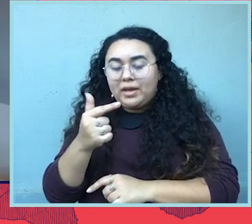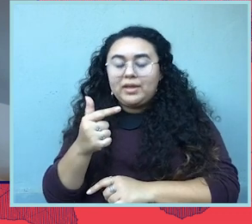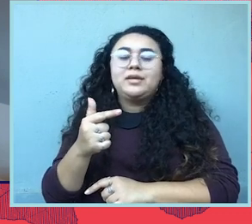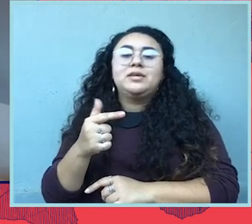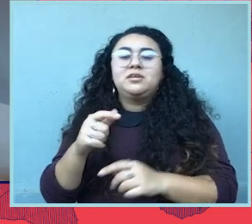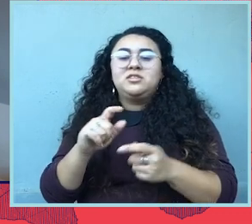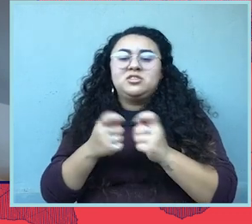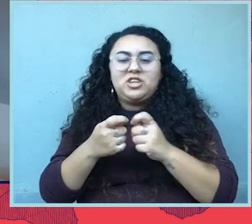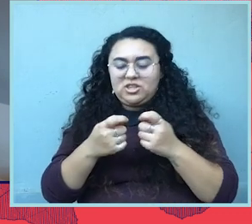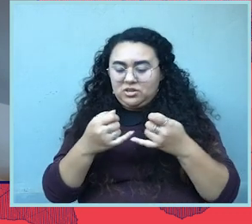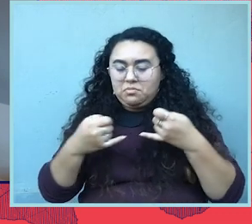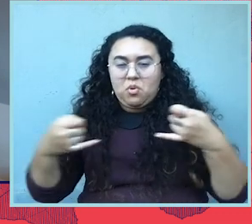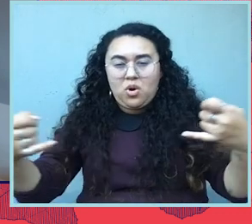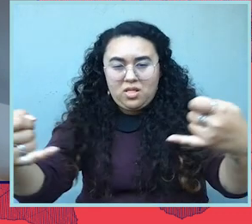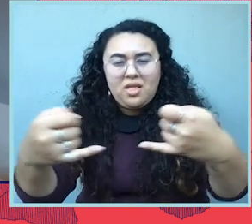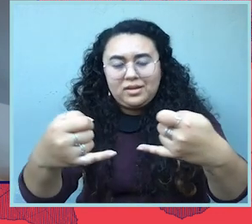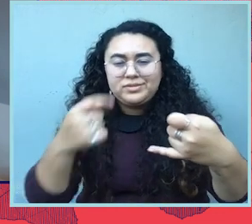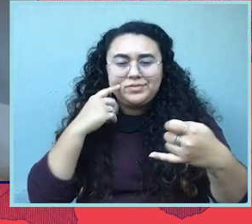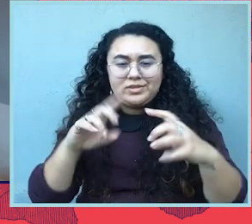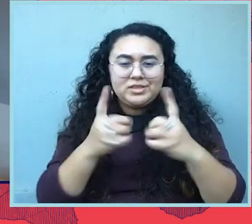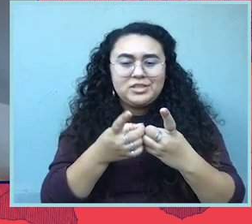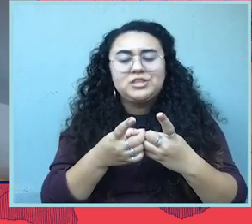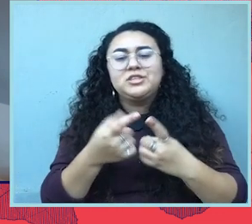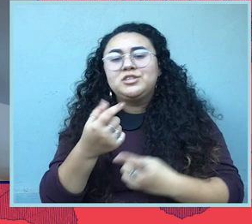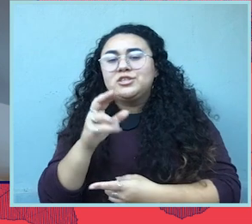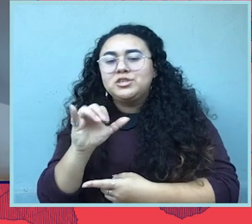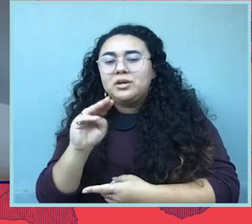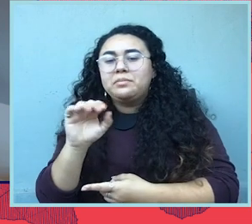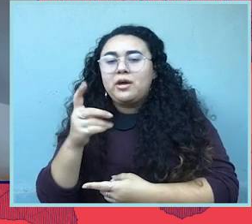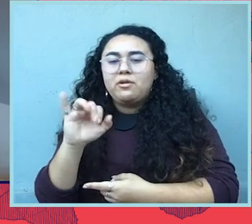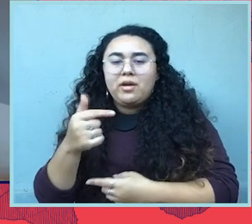gerrymandering and how that impacts all of this work that we care so deeply about and